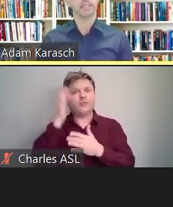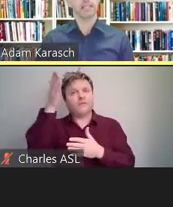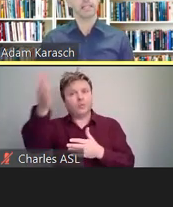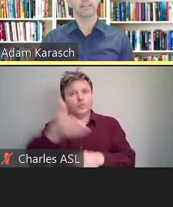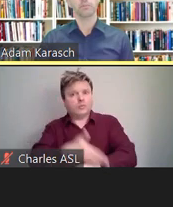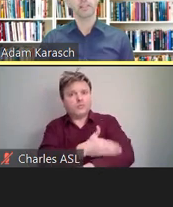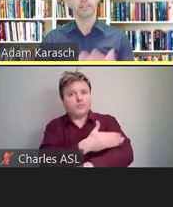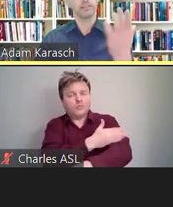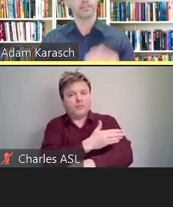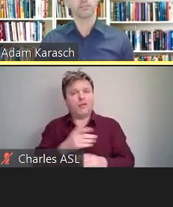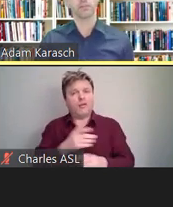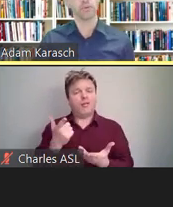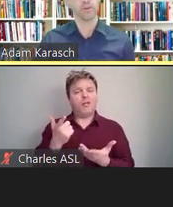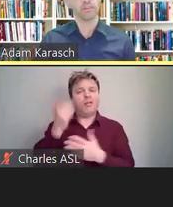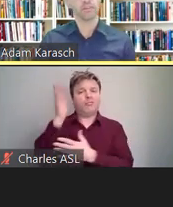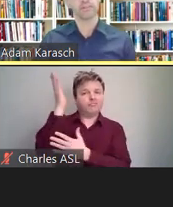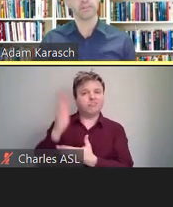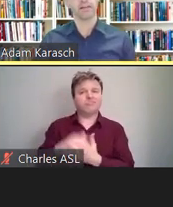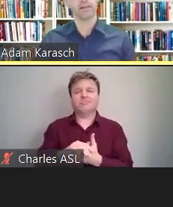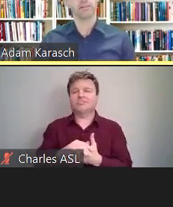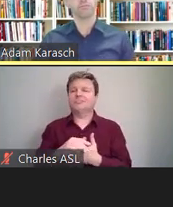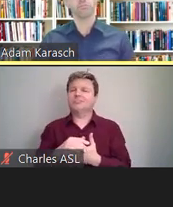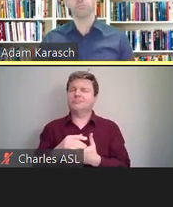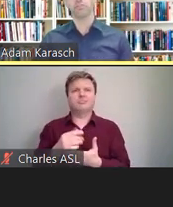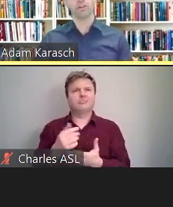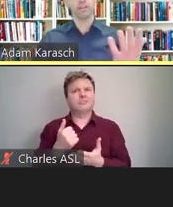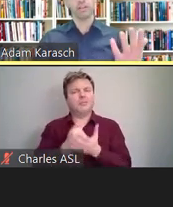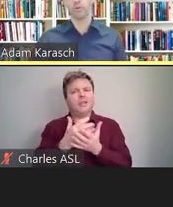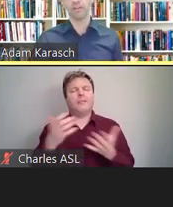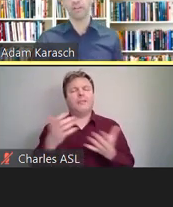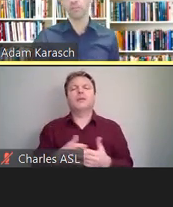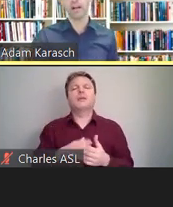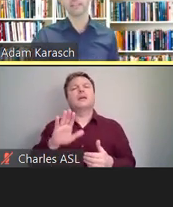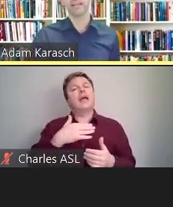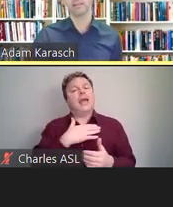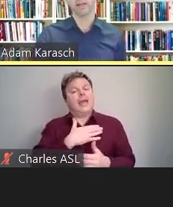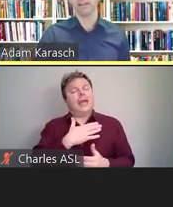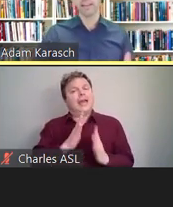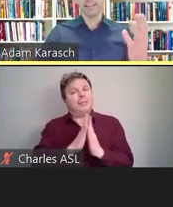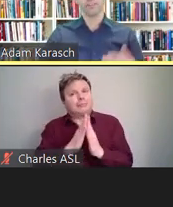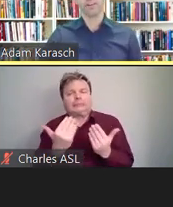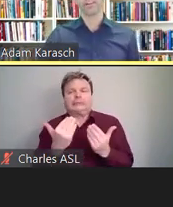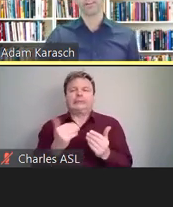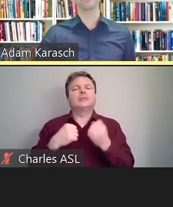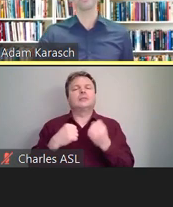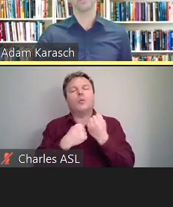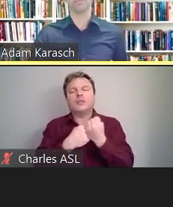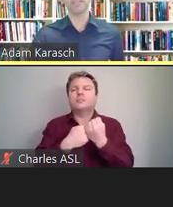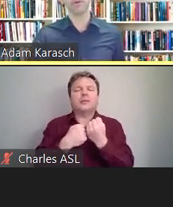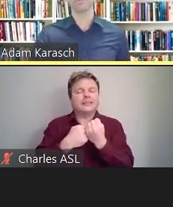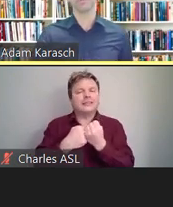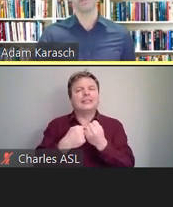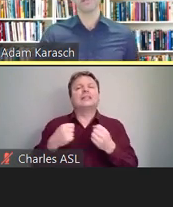And please, support us in generating more valuable content by liking and sharing our social media posts.